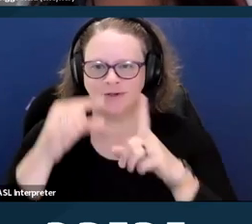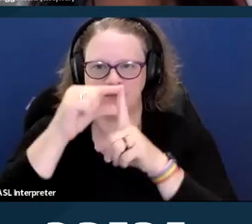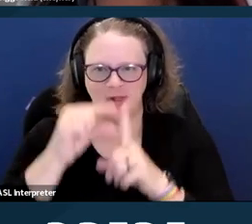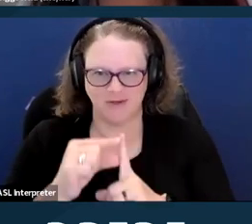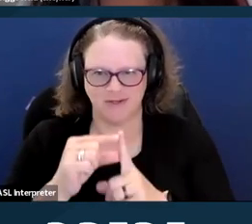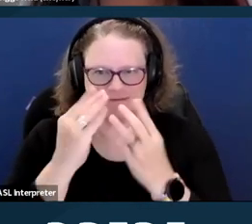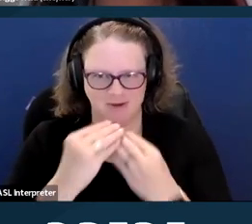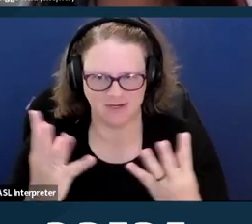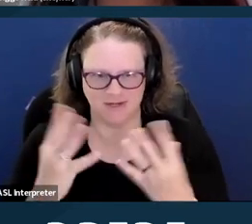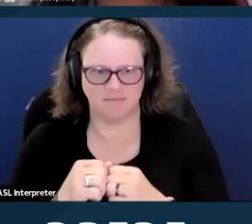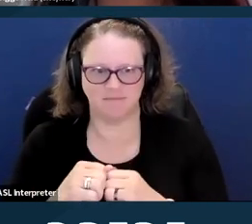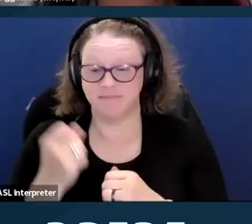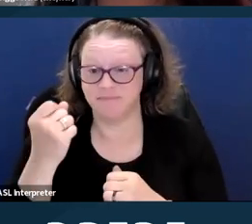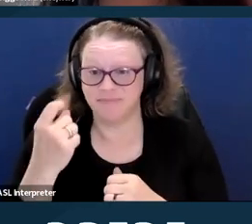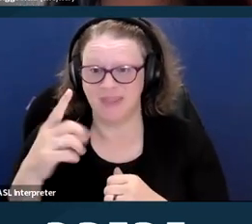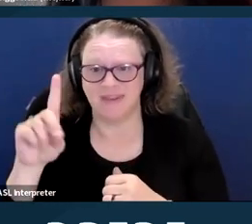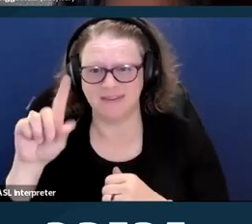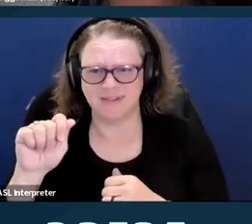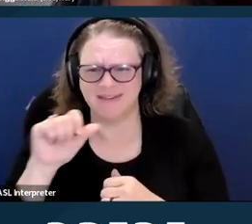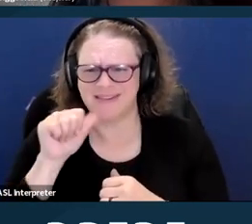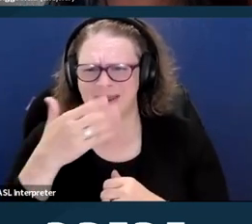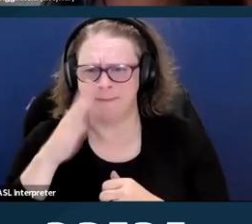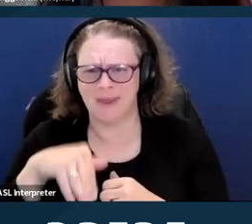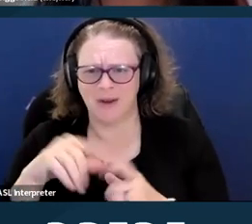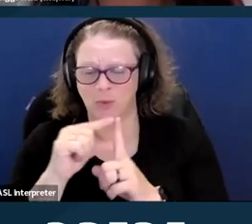So when you're trying to pick terminology, you're talking about the disability community.